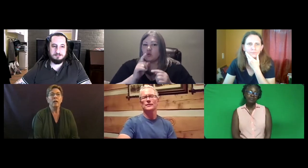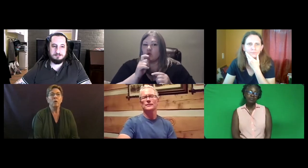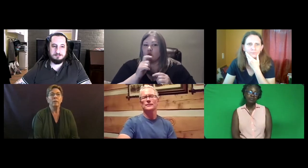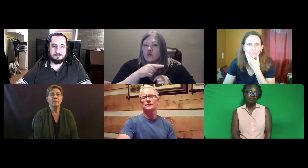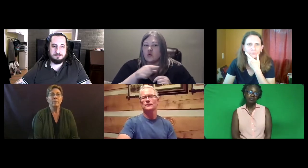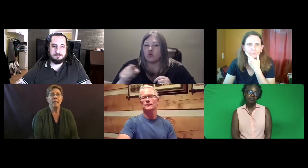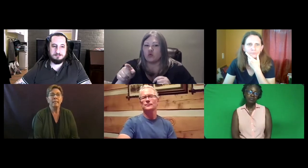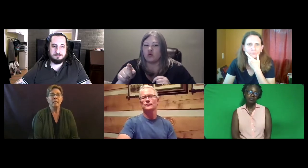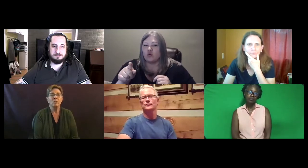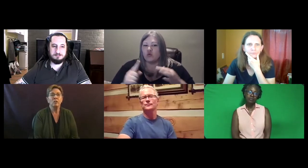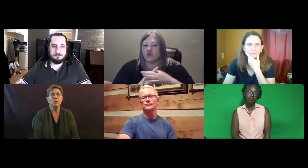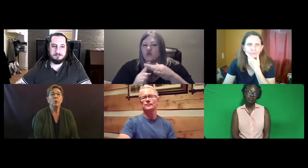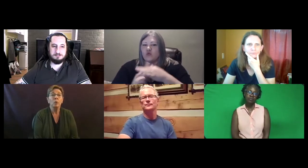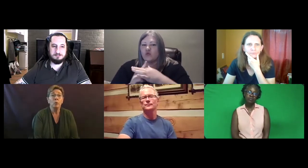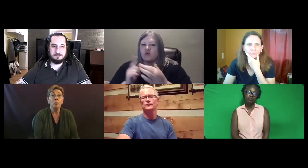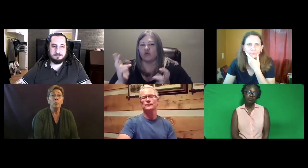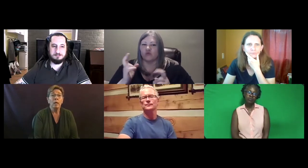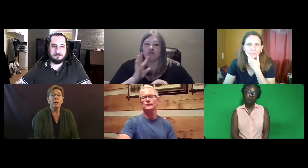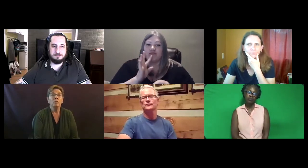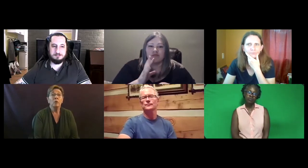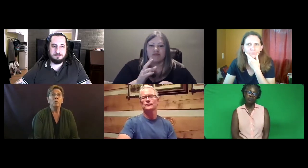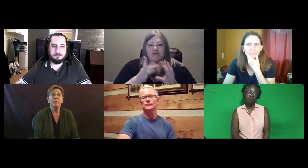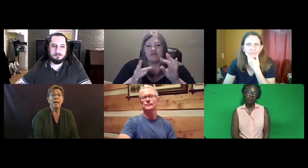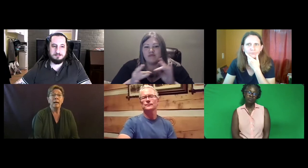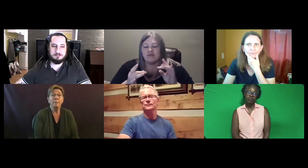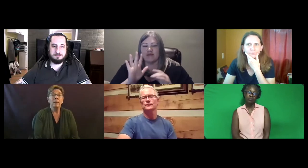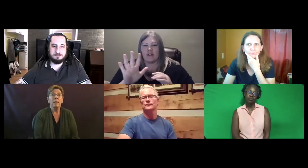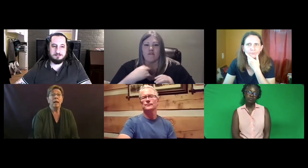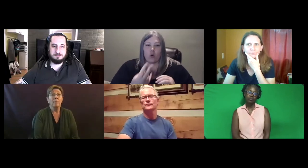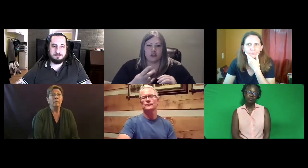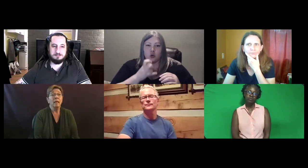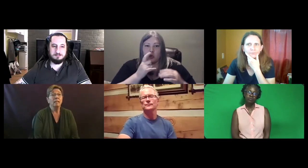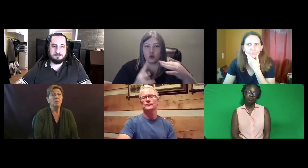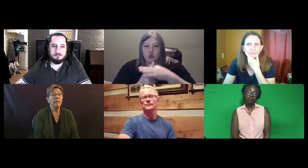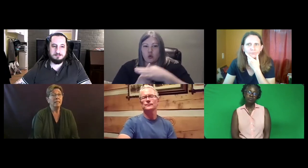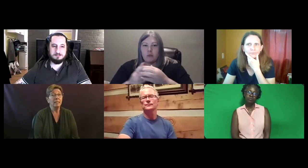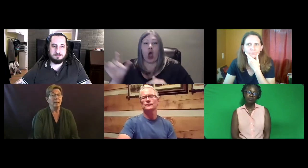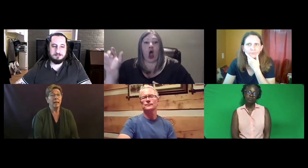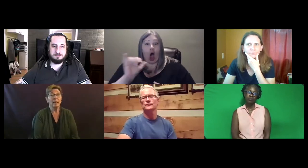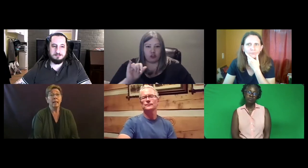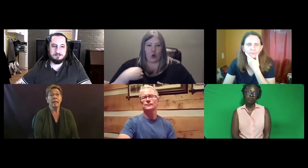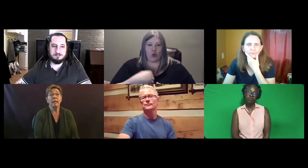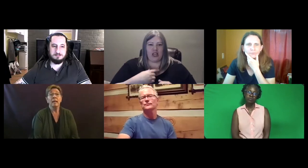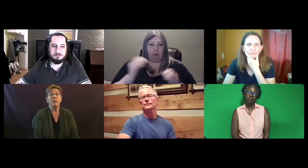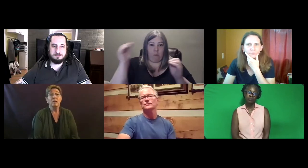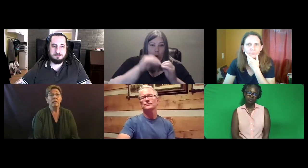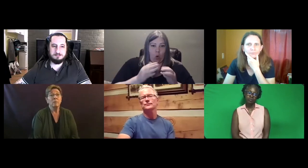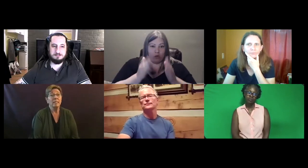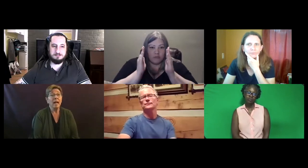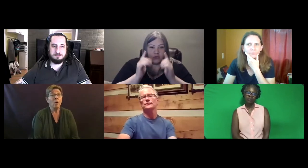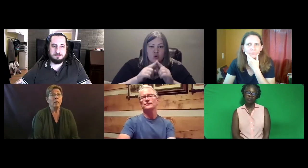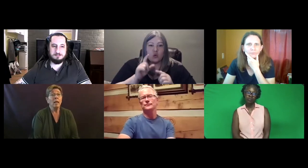Not only paying attention to who shows up and speaks and speaks out.